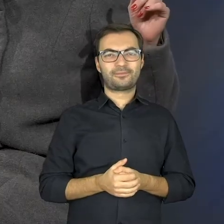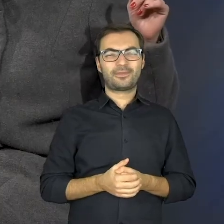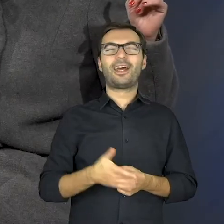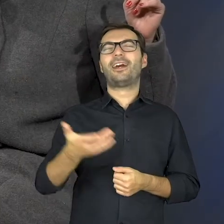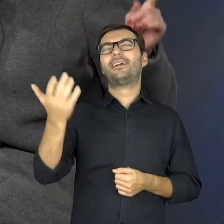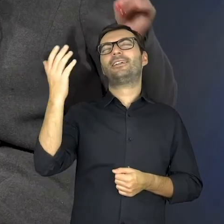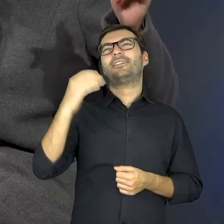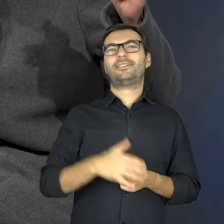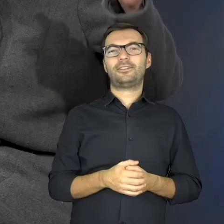Aaaa...